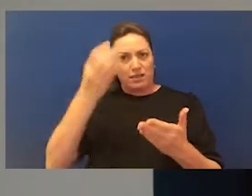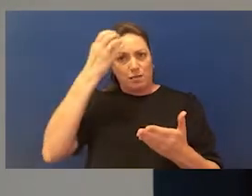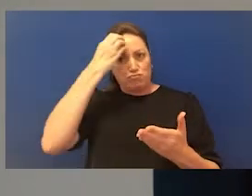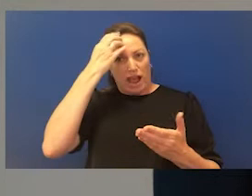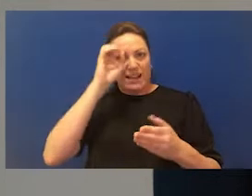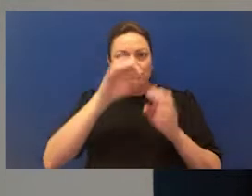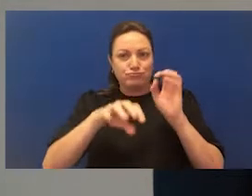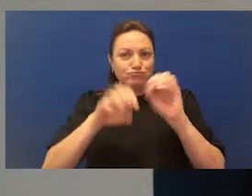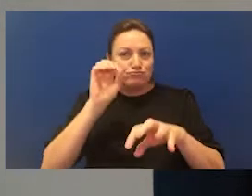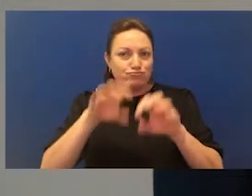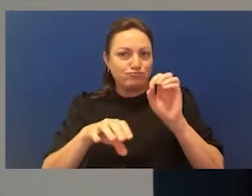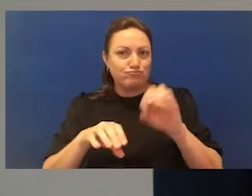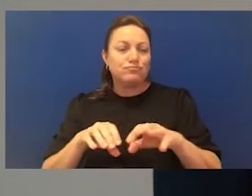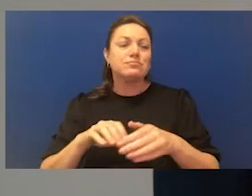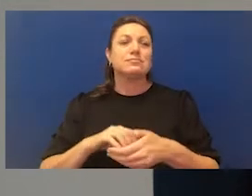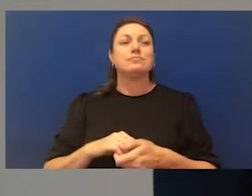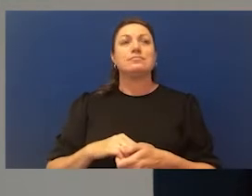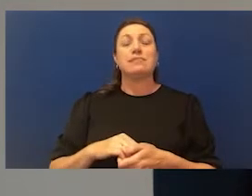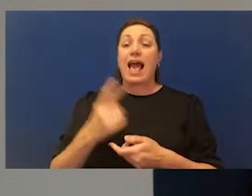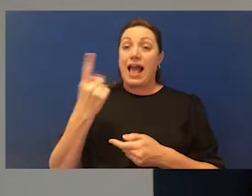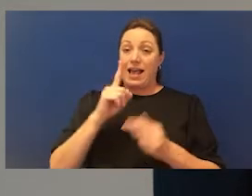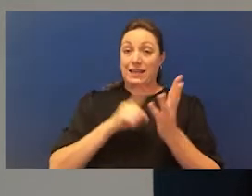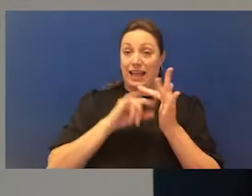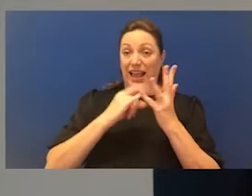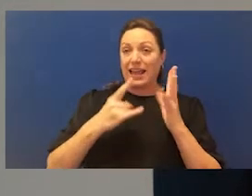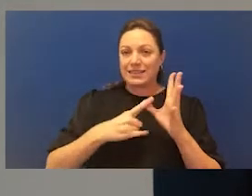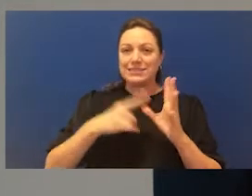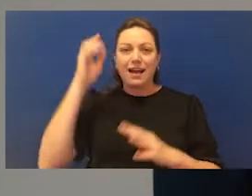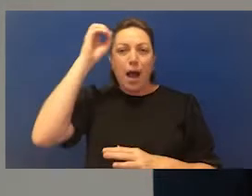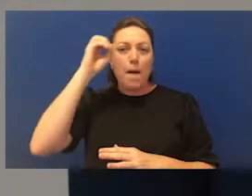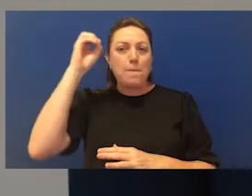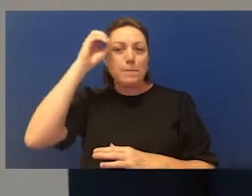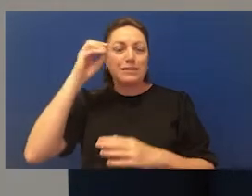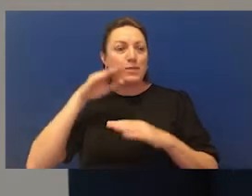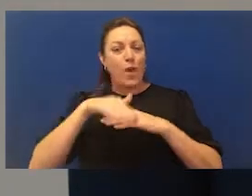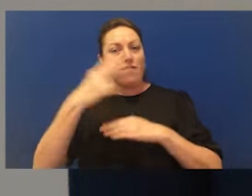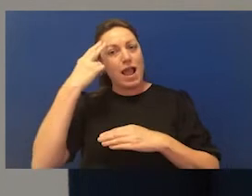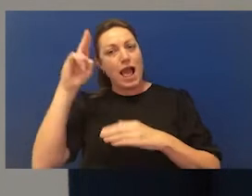her insight into the name of the video. She said it's going to be called